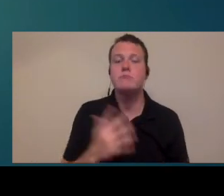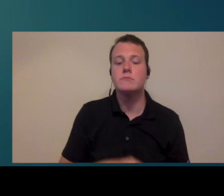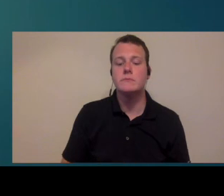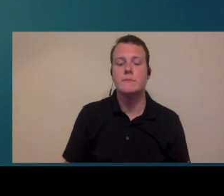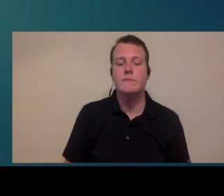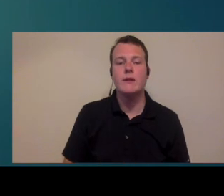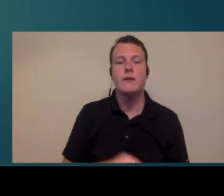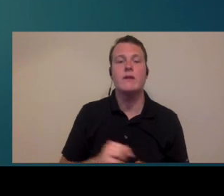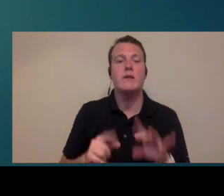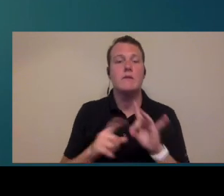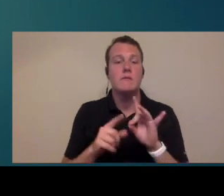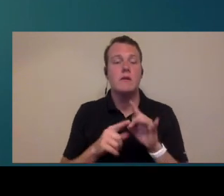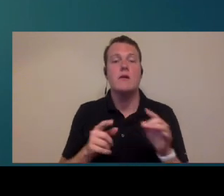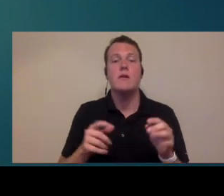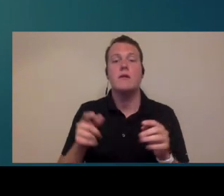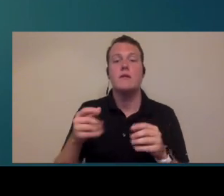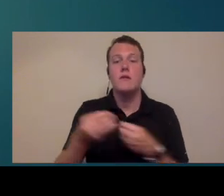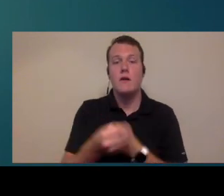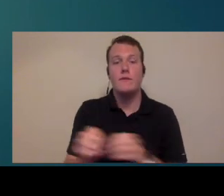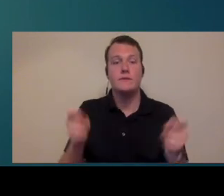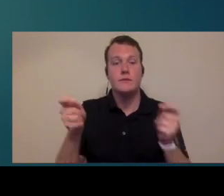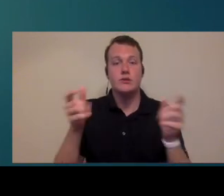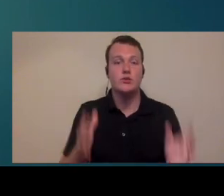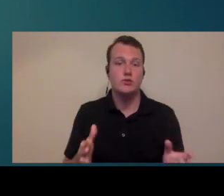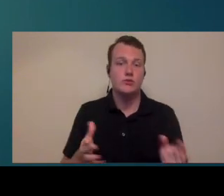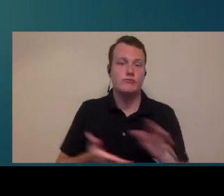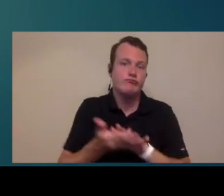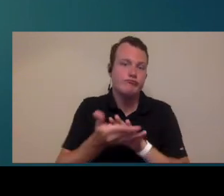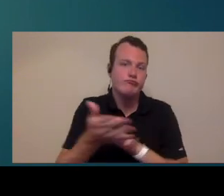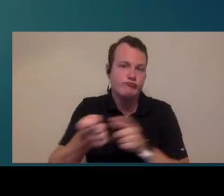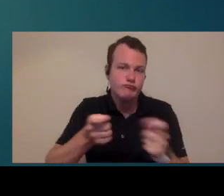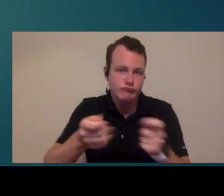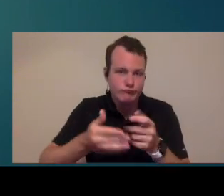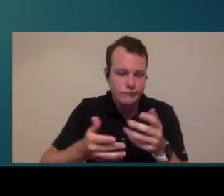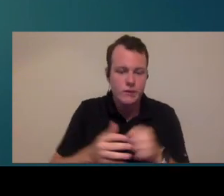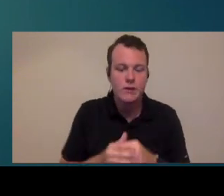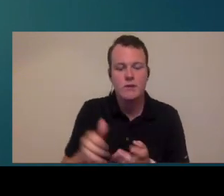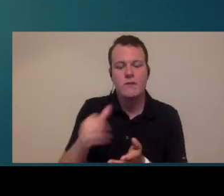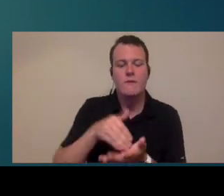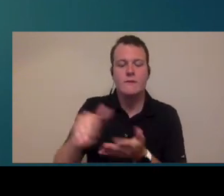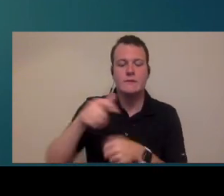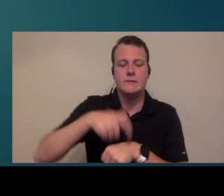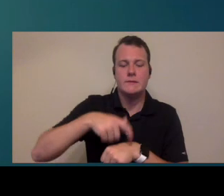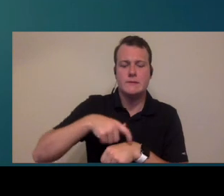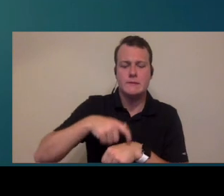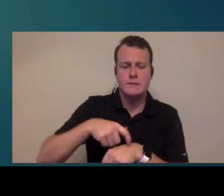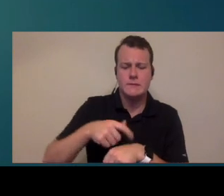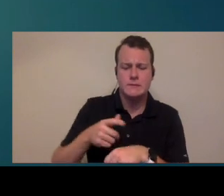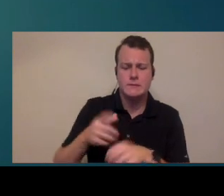might have an office manager who kind of run the aqua side of things and then sometimes and oftentimes you'll have you